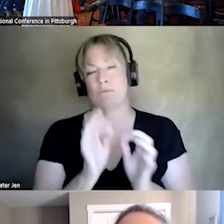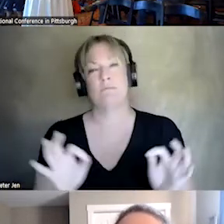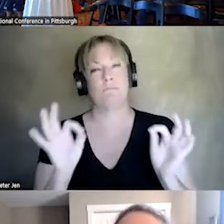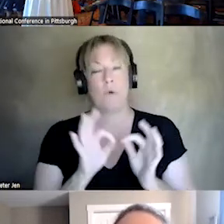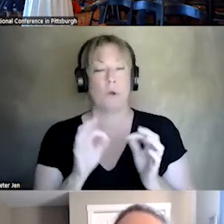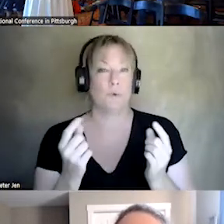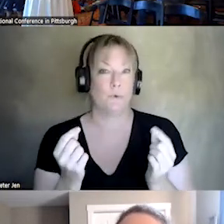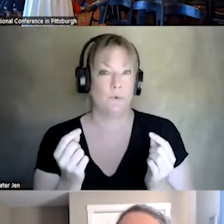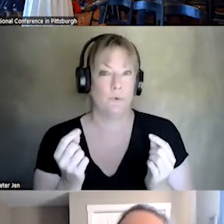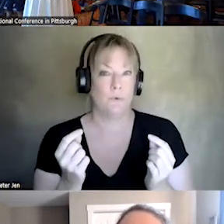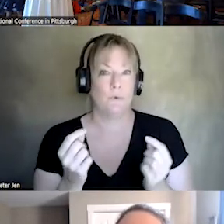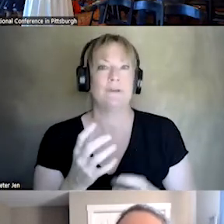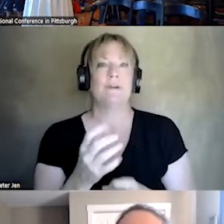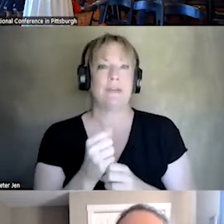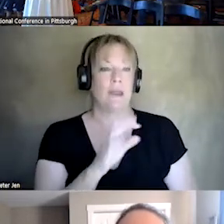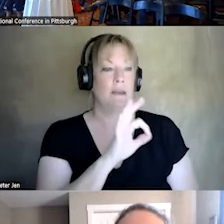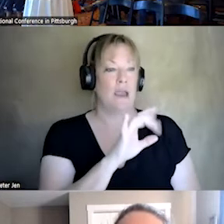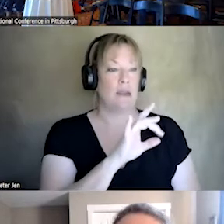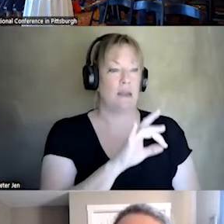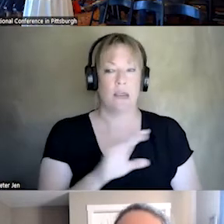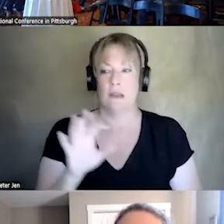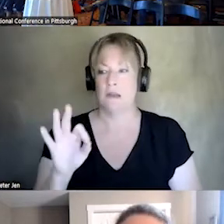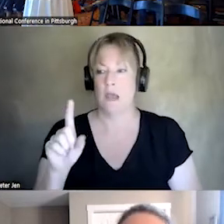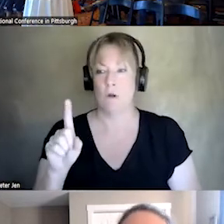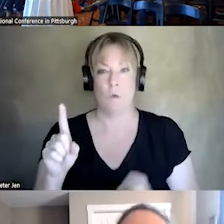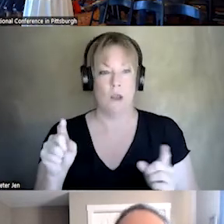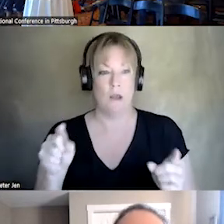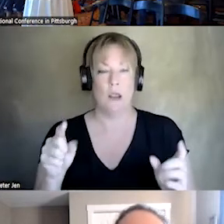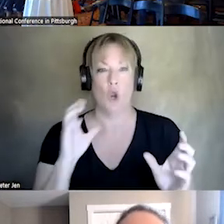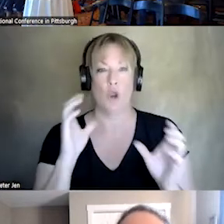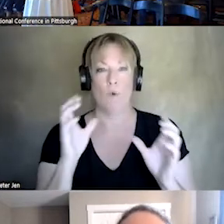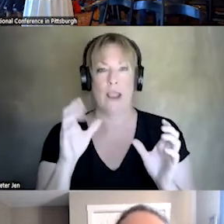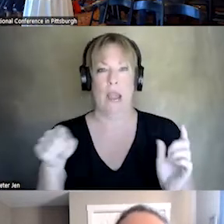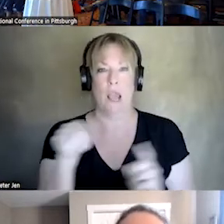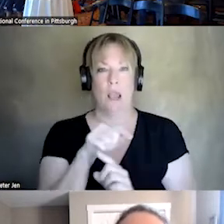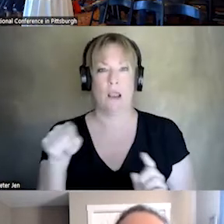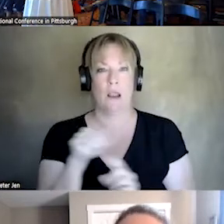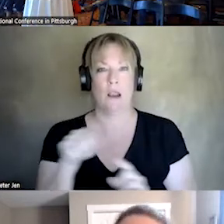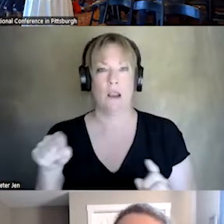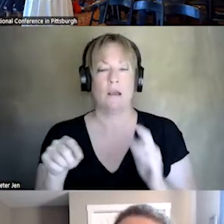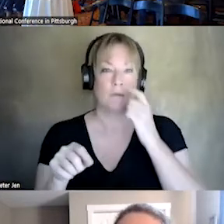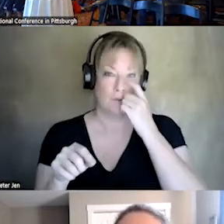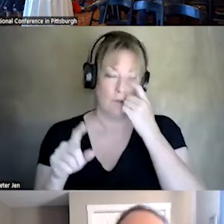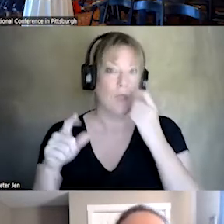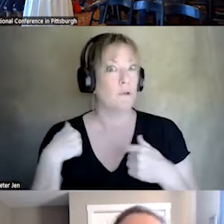IS TO GET 988, 911 FOLKS TALKING TOGETHER. AND, AND WE HAVE BEEN DOING THAT, AND WE HAVE SEEN